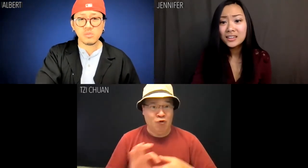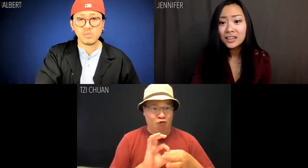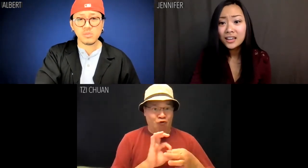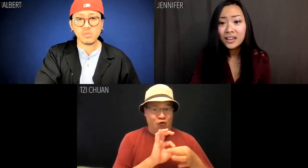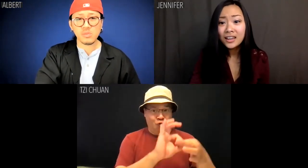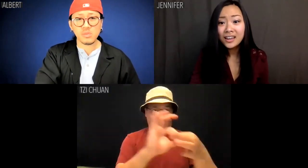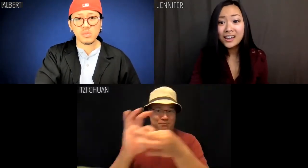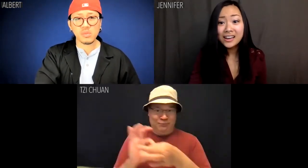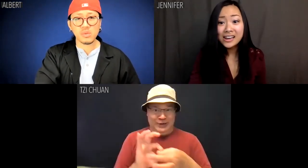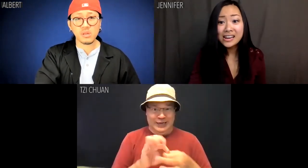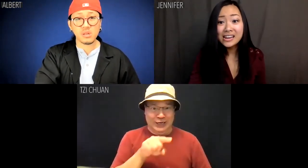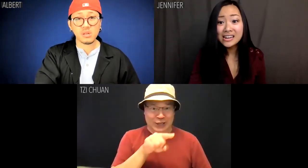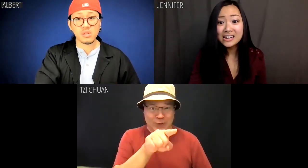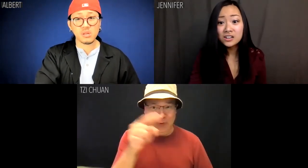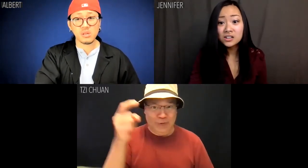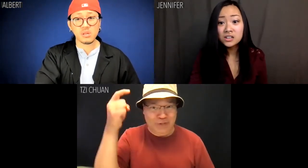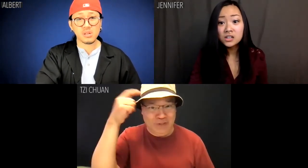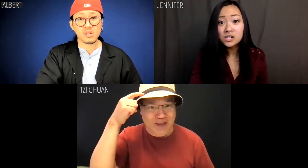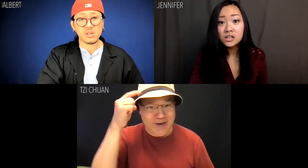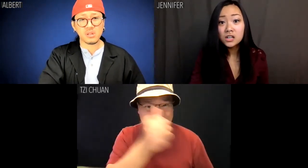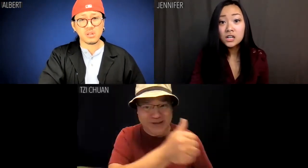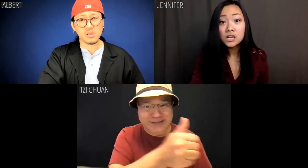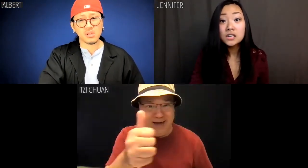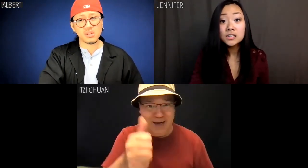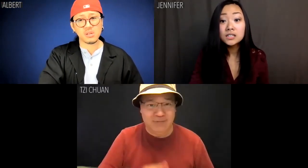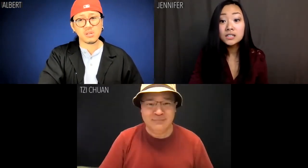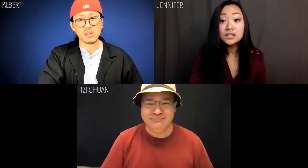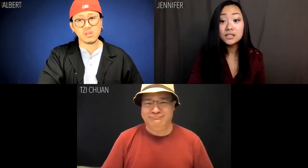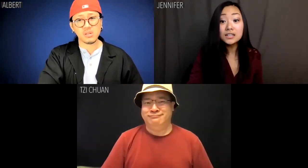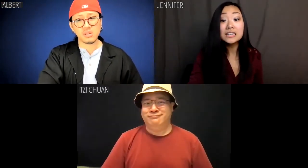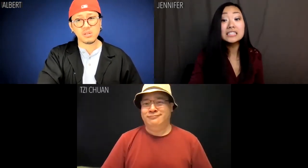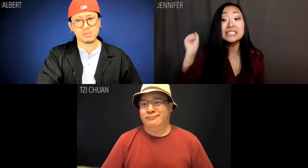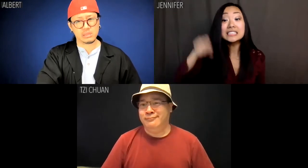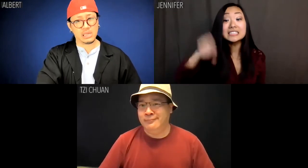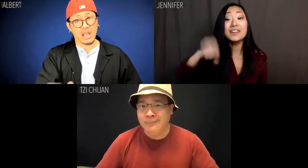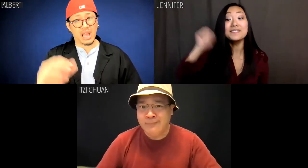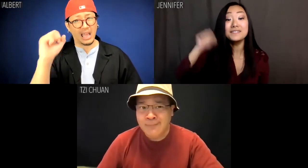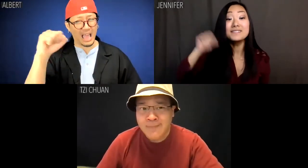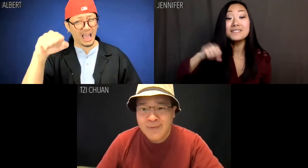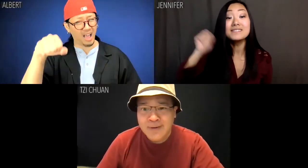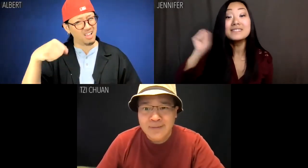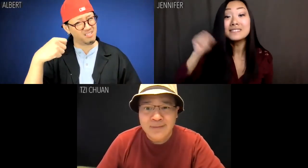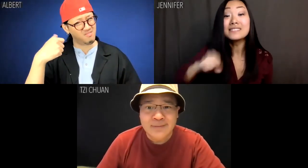Tzi Chuan: You think yourselves capable of harmony? Jennifer: Yeah. Yeah! Yeah! Yeah! Albert: Yeah??